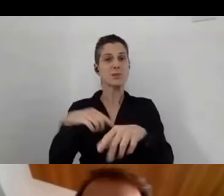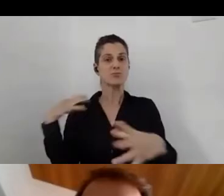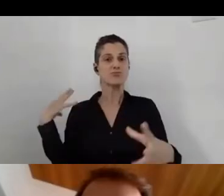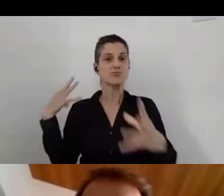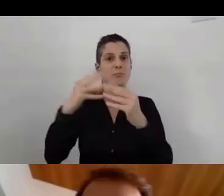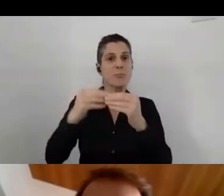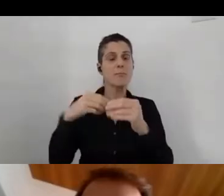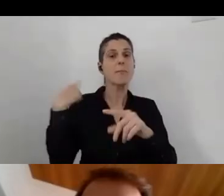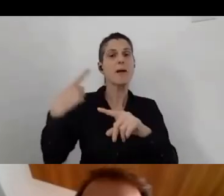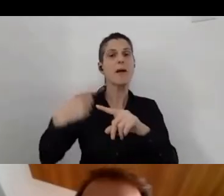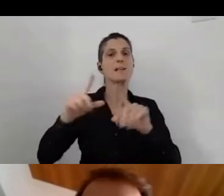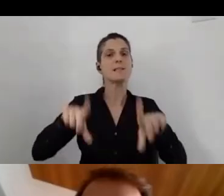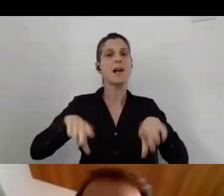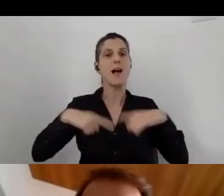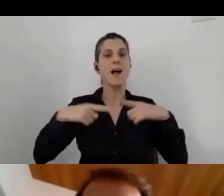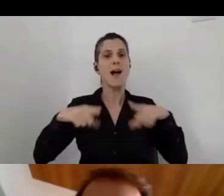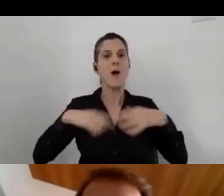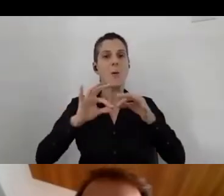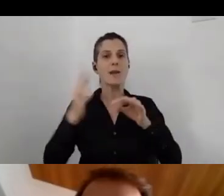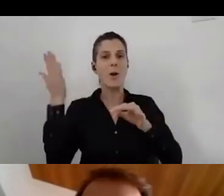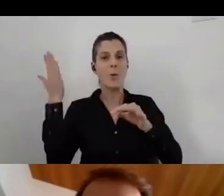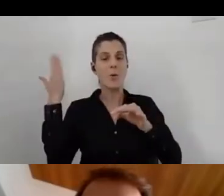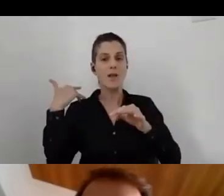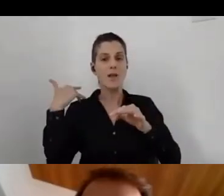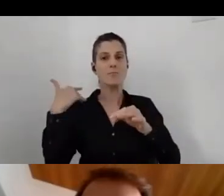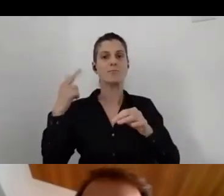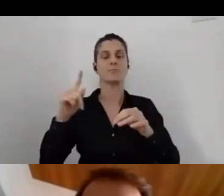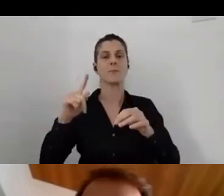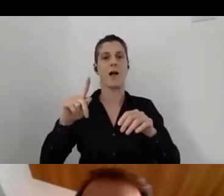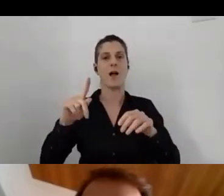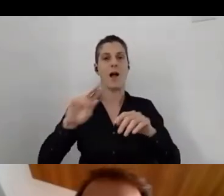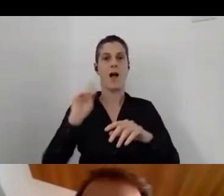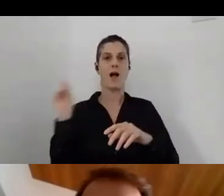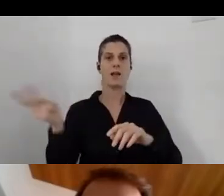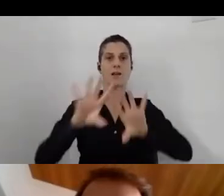the global community has been dealing with the coronavirus outbreak.